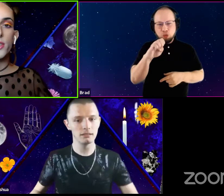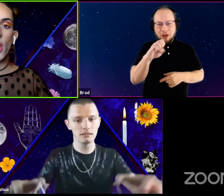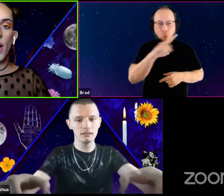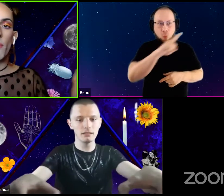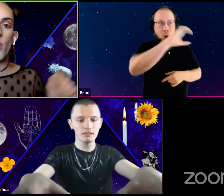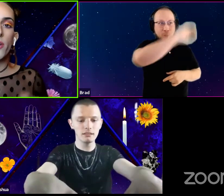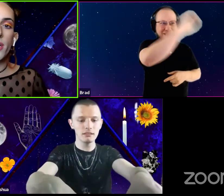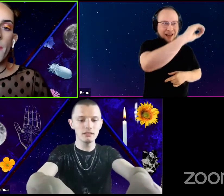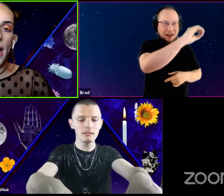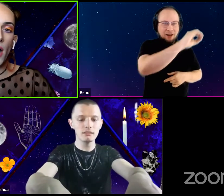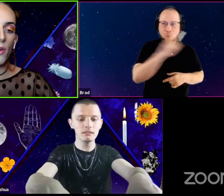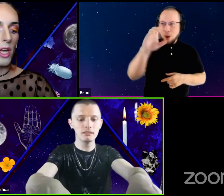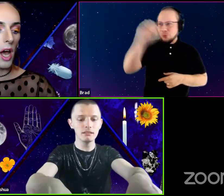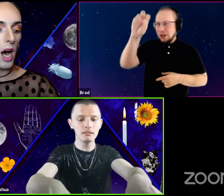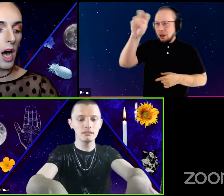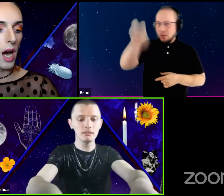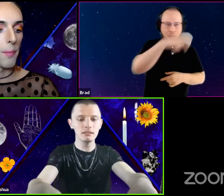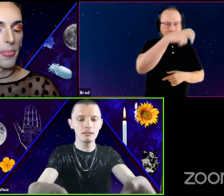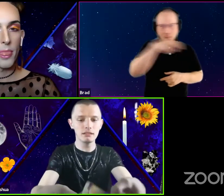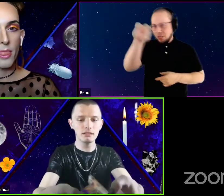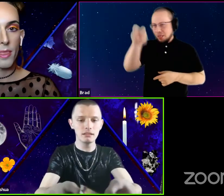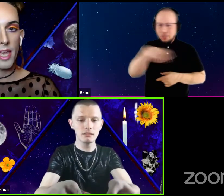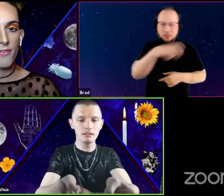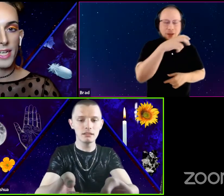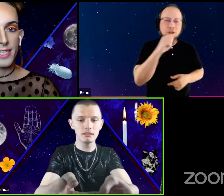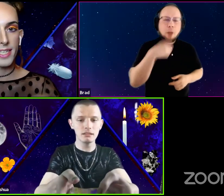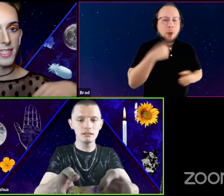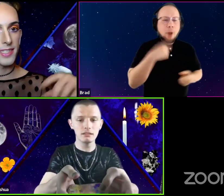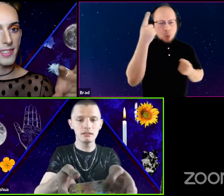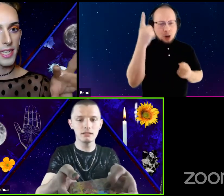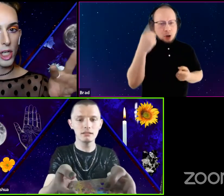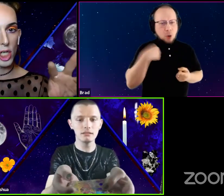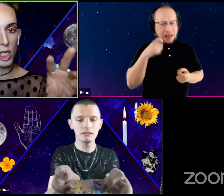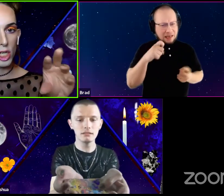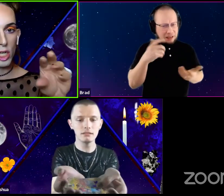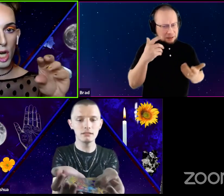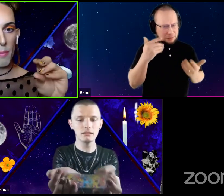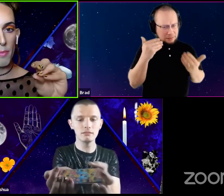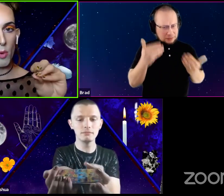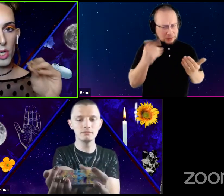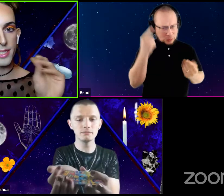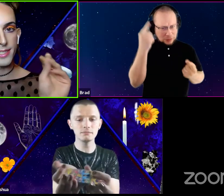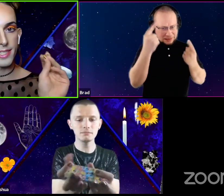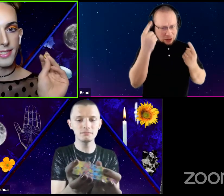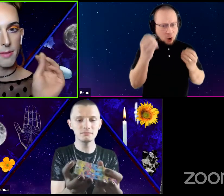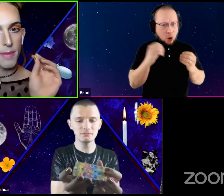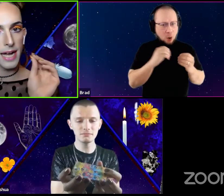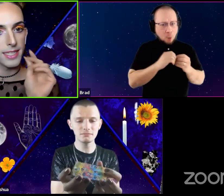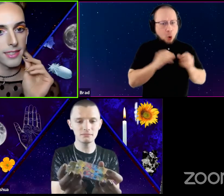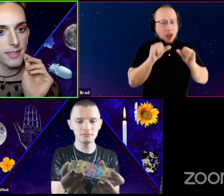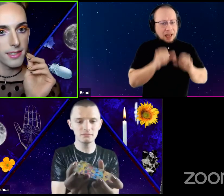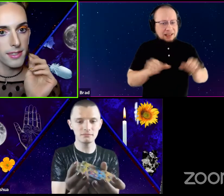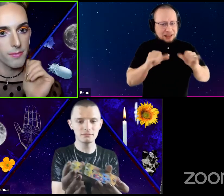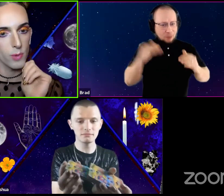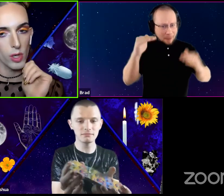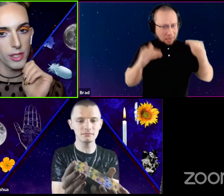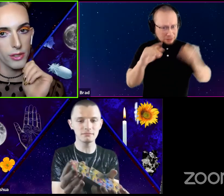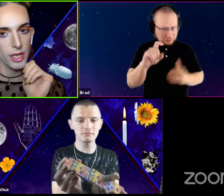So I'm wondering about if I need to consider a more consistent balance or intersection.